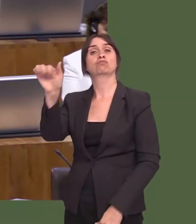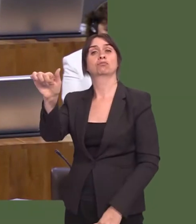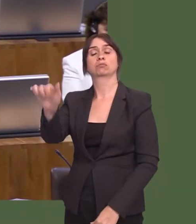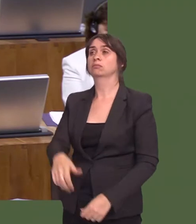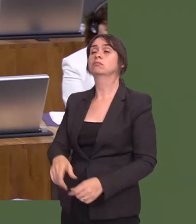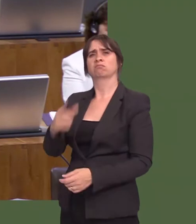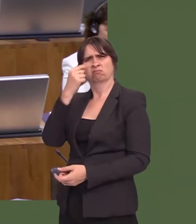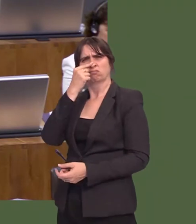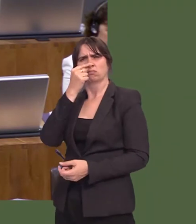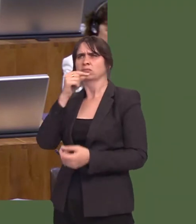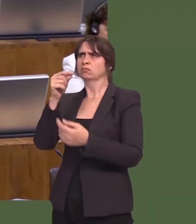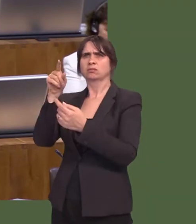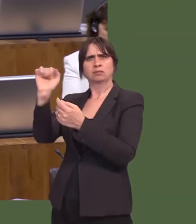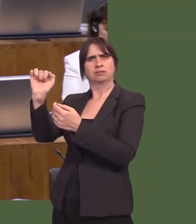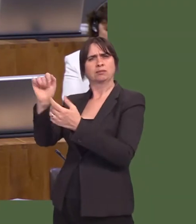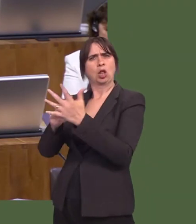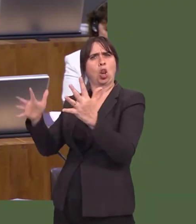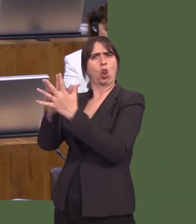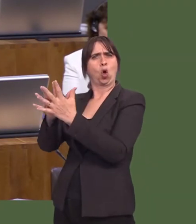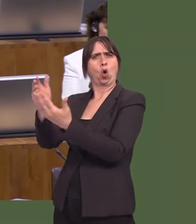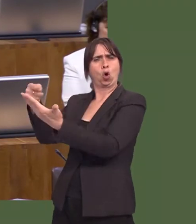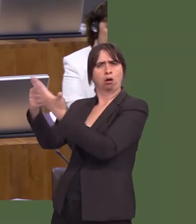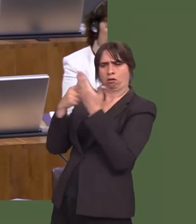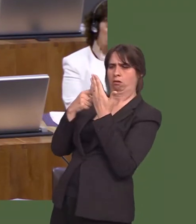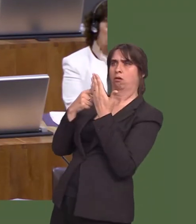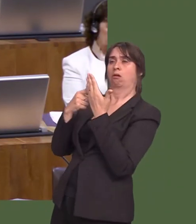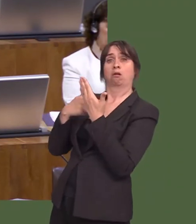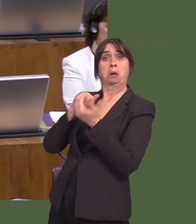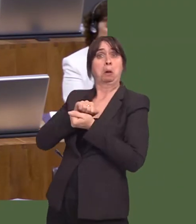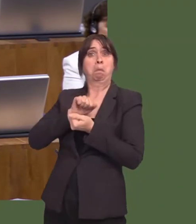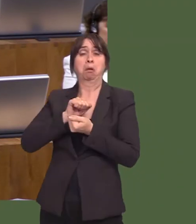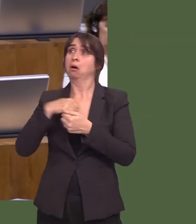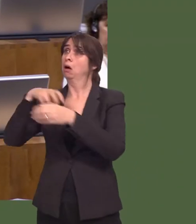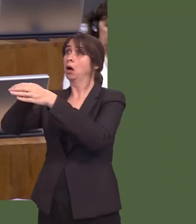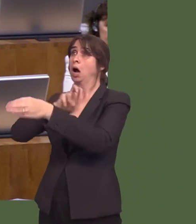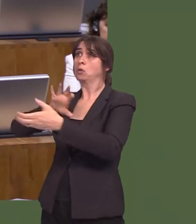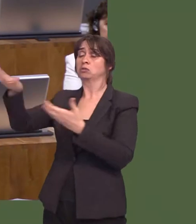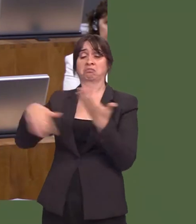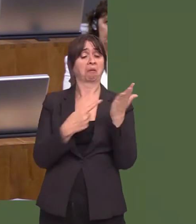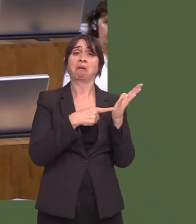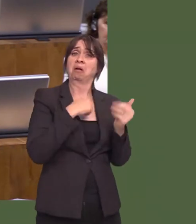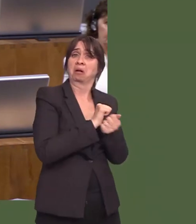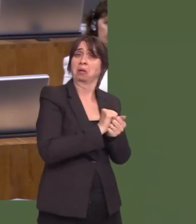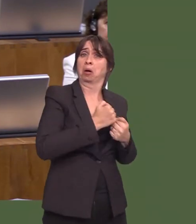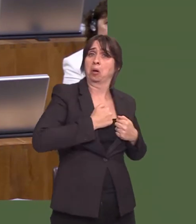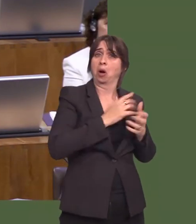Mae hynnyín rhywbeth, wrth gwrs, i Lywodraeth Cymru aír Cynulliad hwn iíw benderfynu. Ond, na, ni fyddwn ni fel Llywodraeth ddim o blaid lleihauír safonau sydd yna.